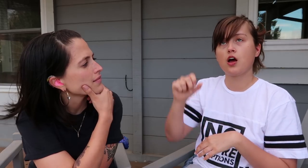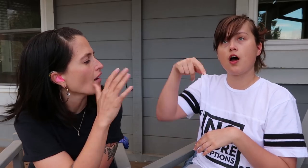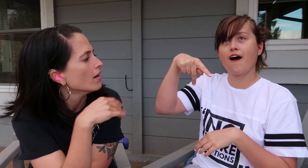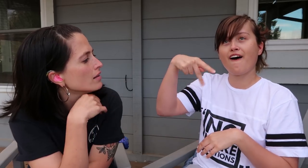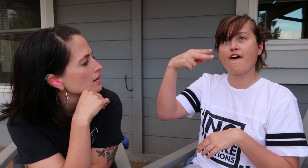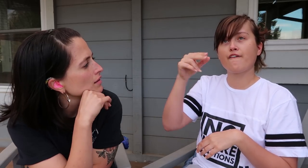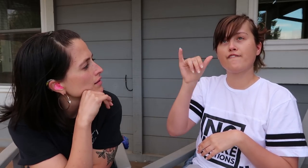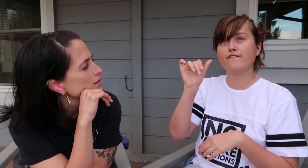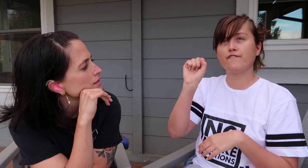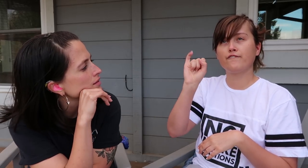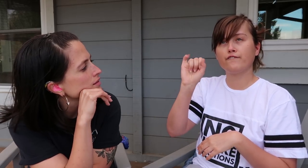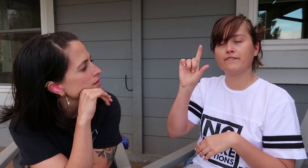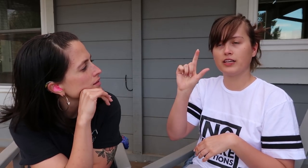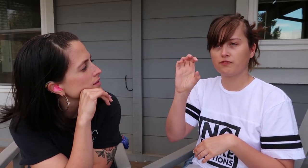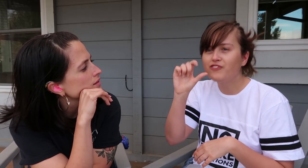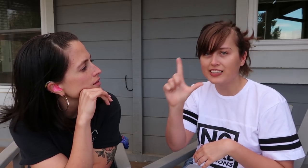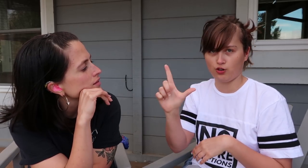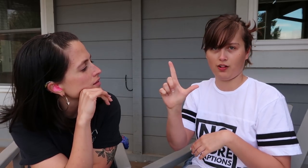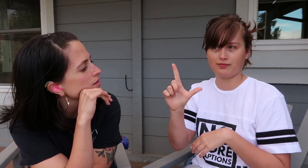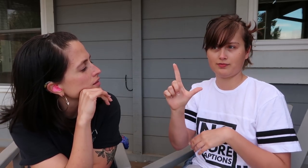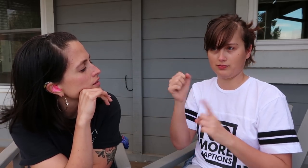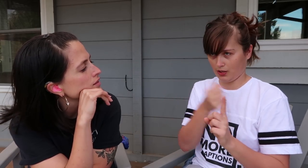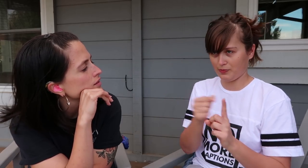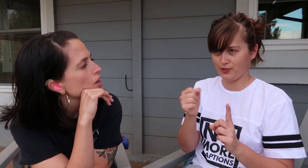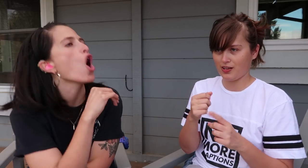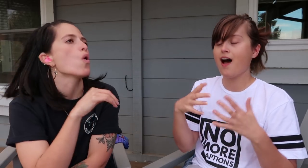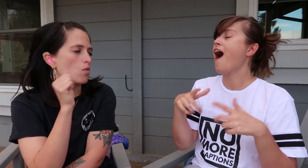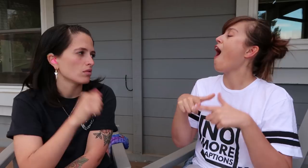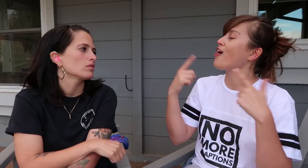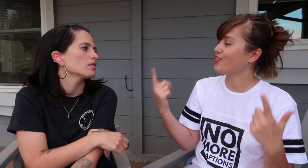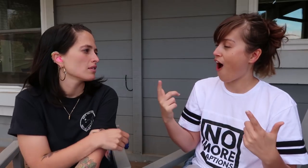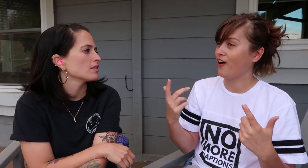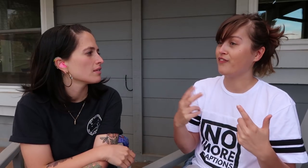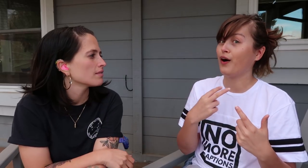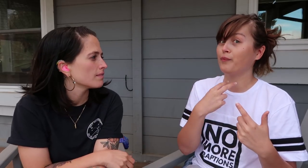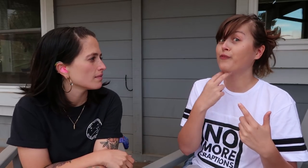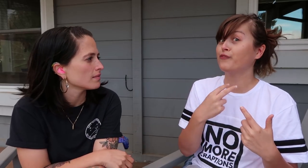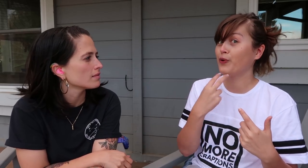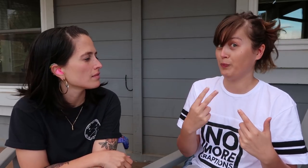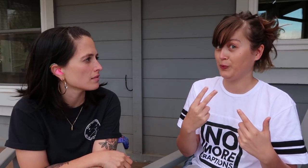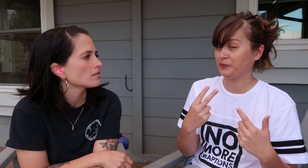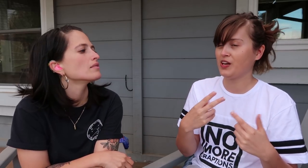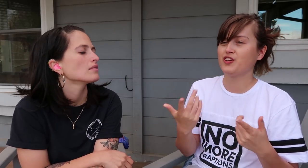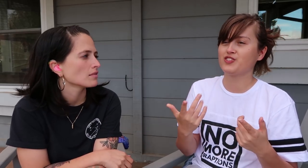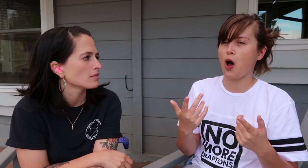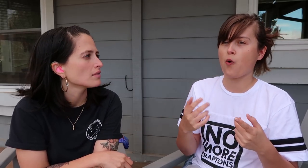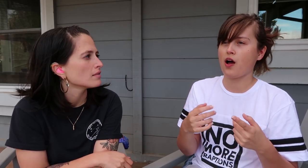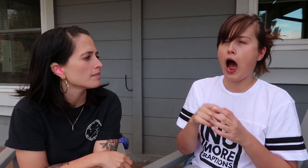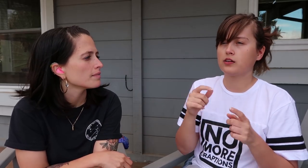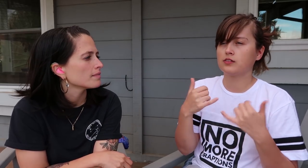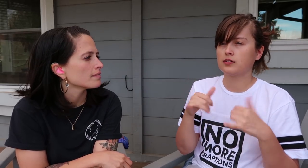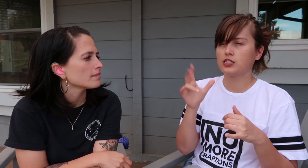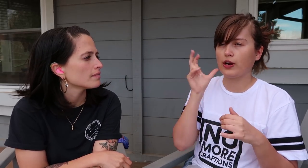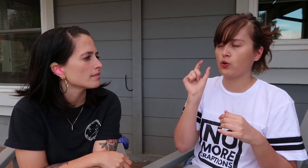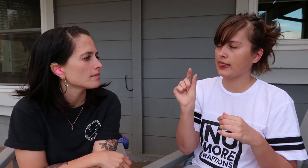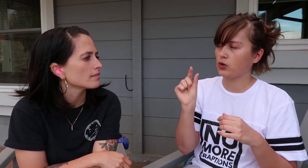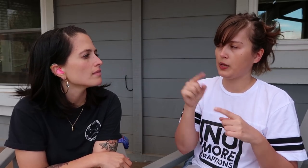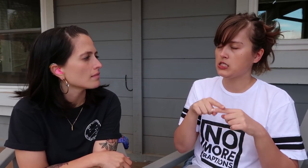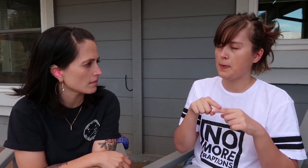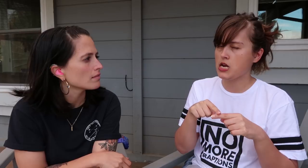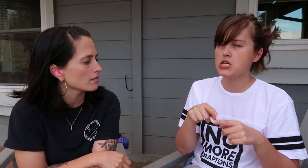physical and verbal abuse, so I still hear a little of it, depending